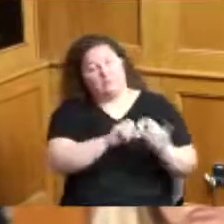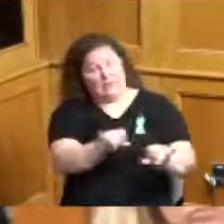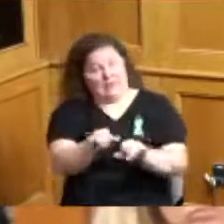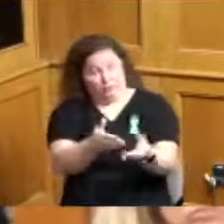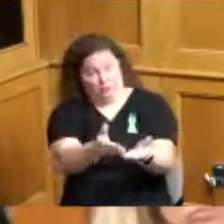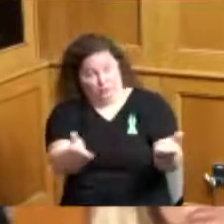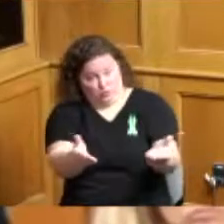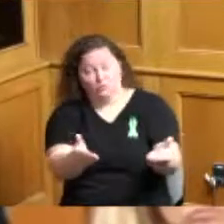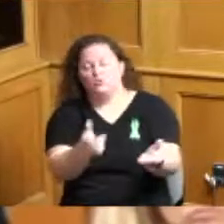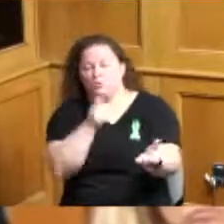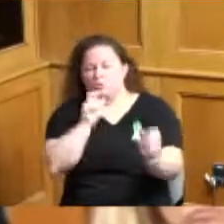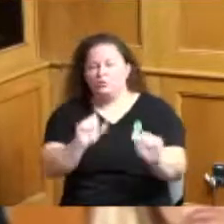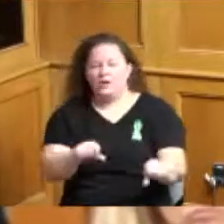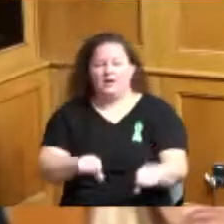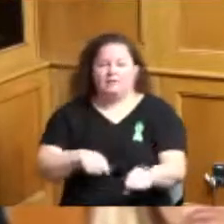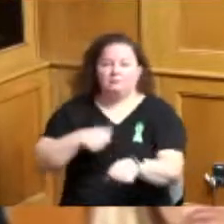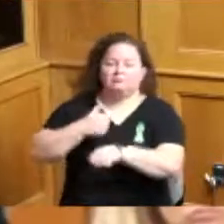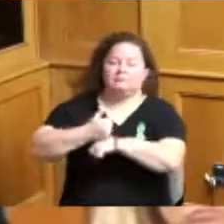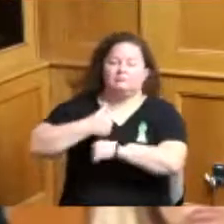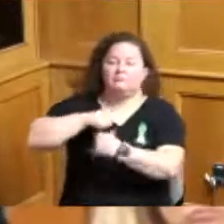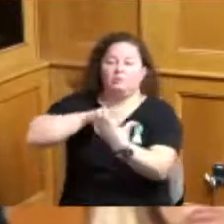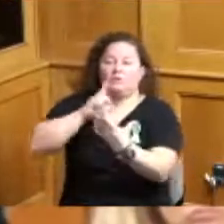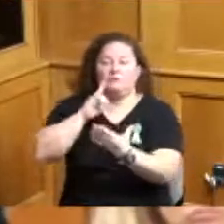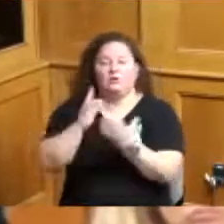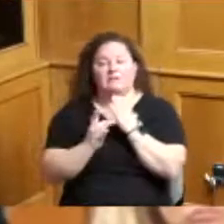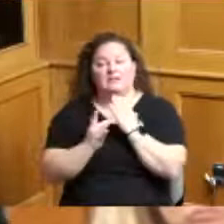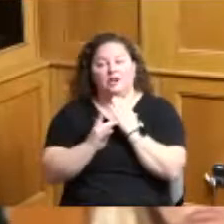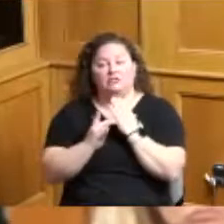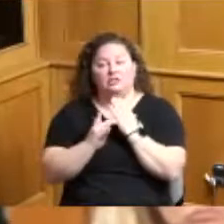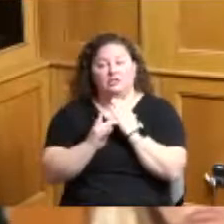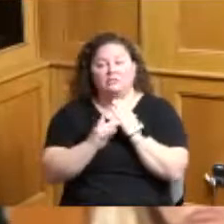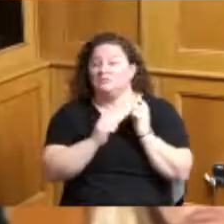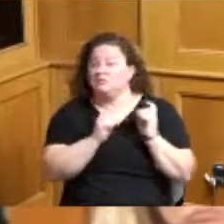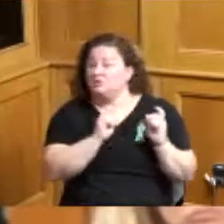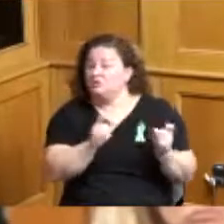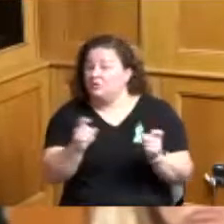down to this technology which is distributed ledger technology and blockchain technology